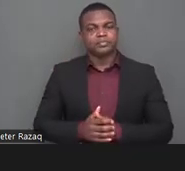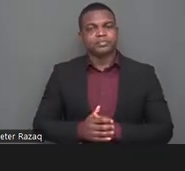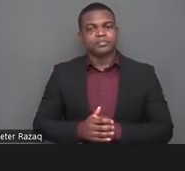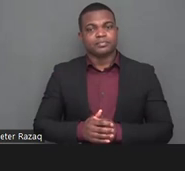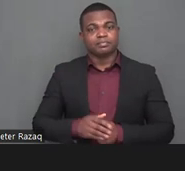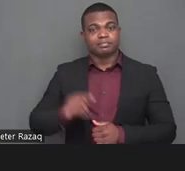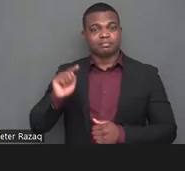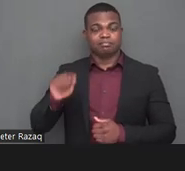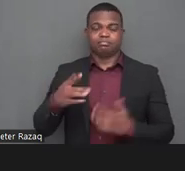to speak about this topic